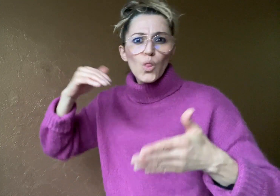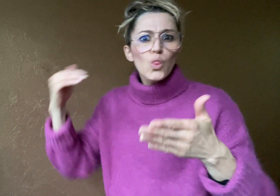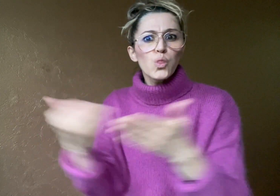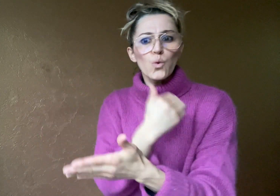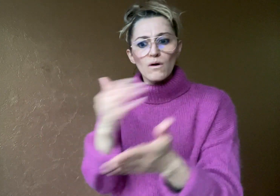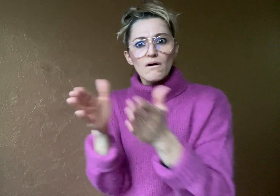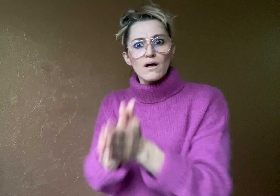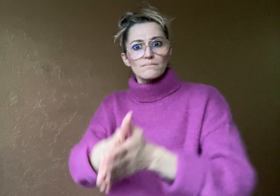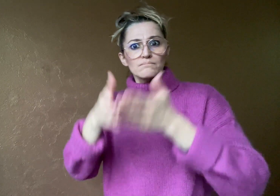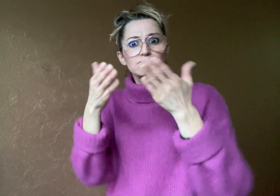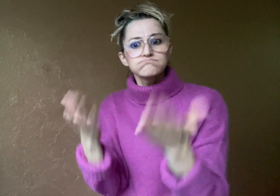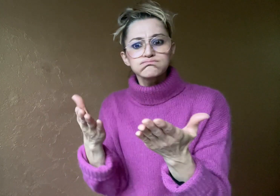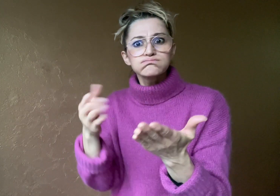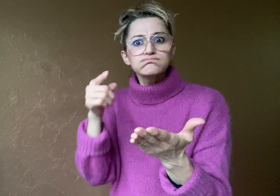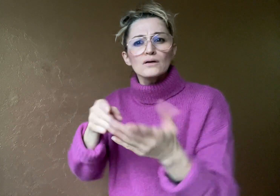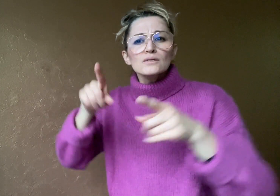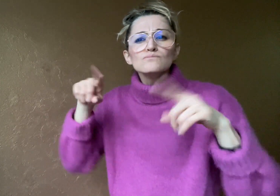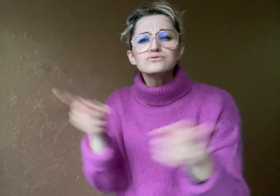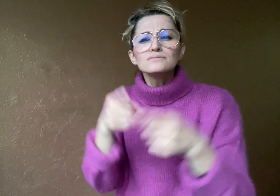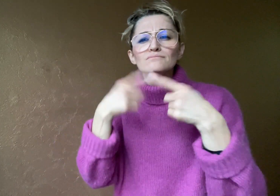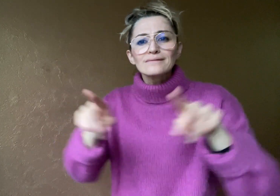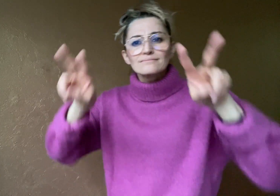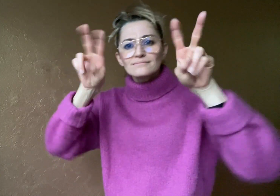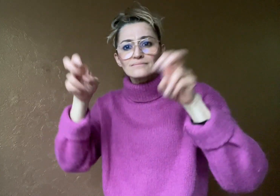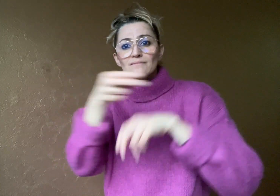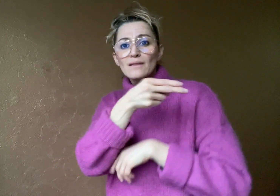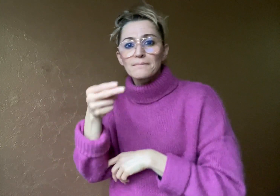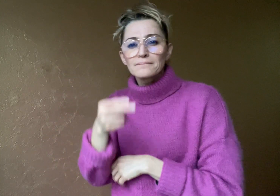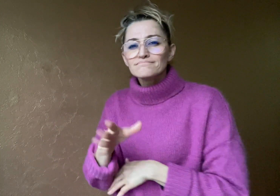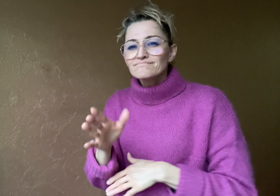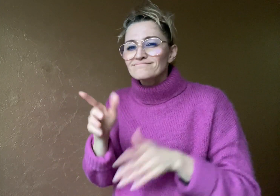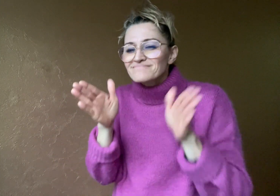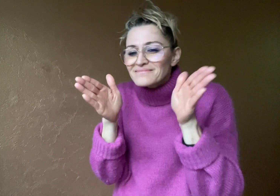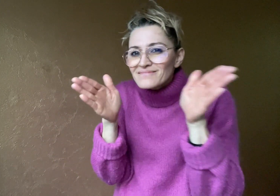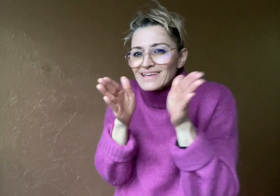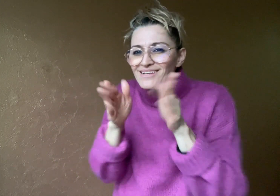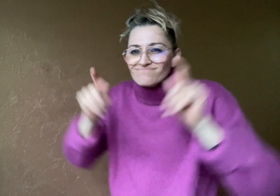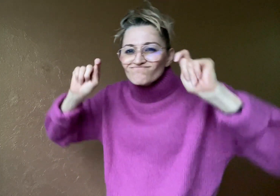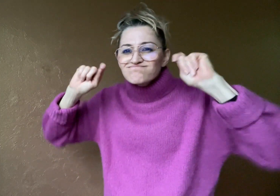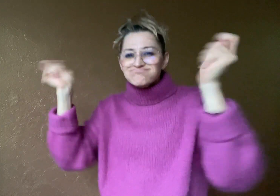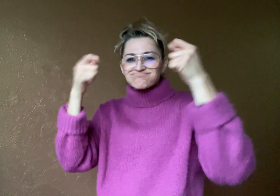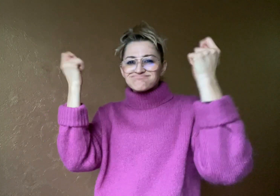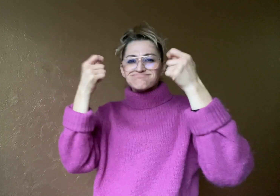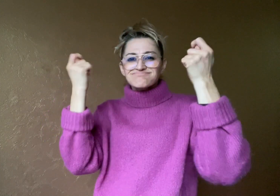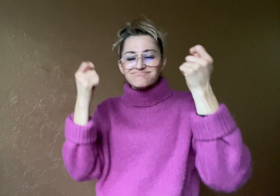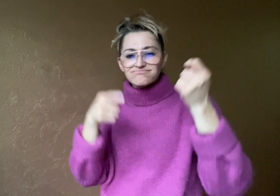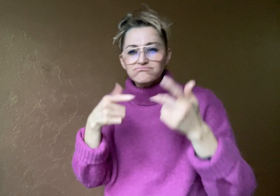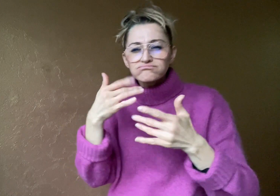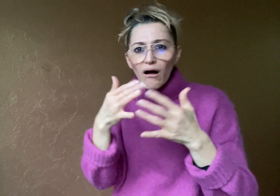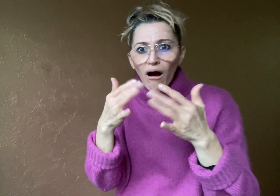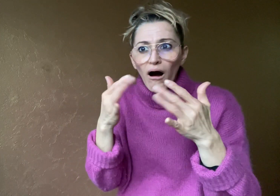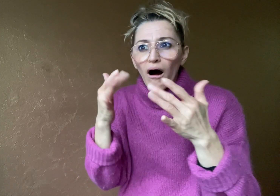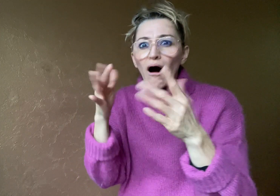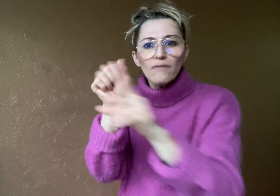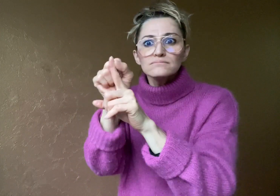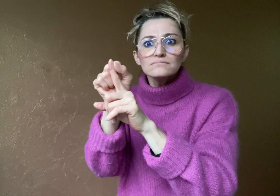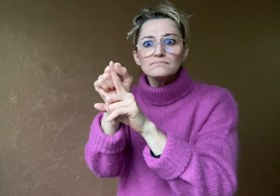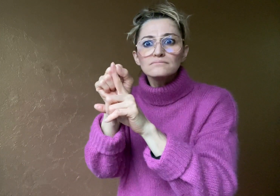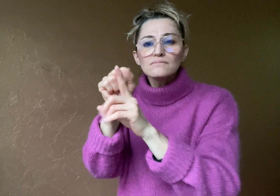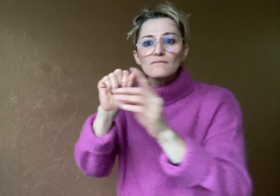a new album “Little Victories” which reached number 1